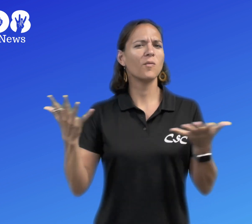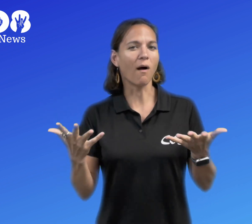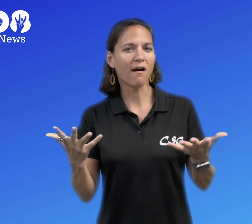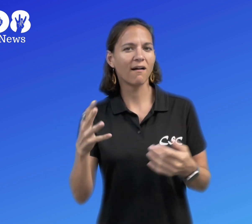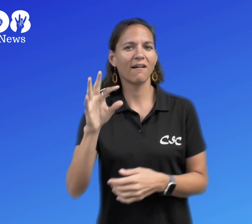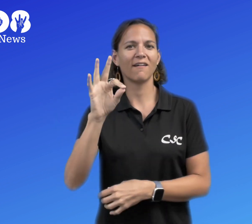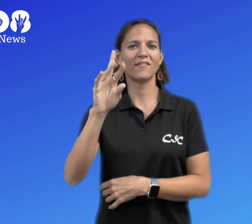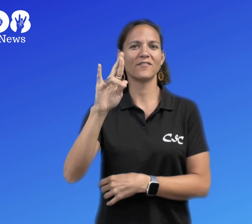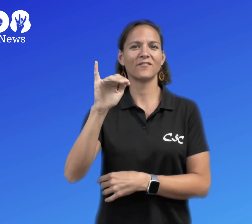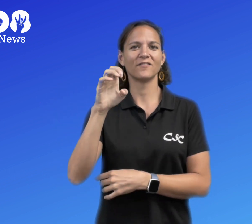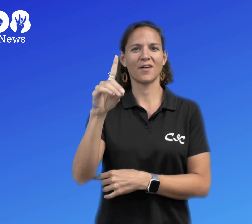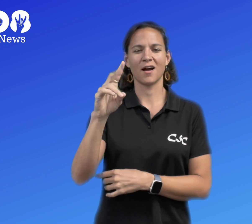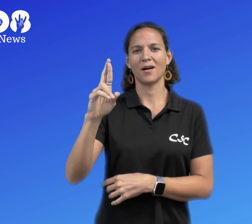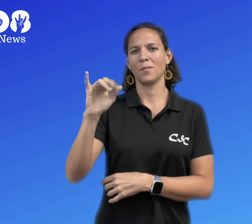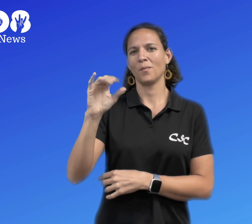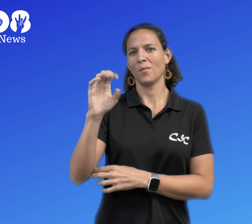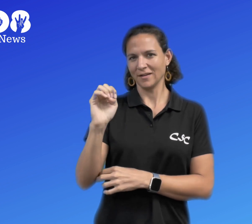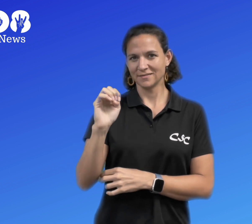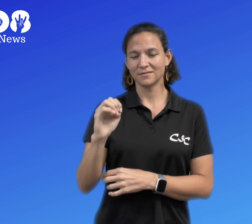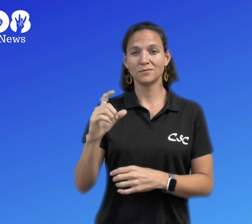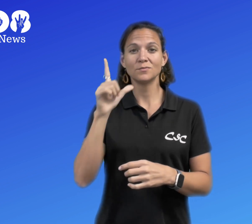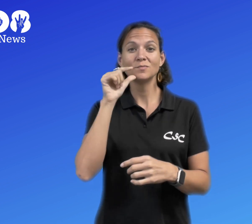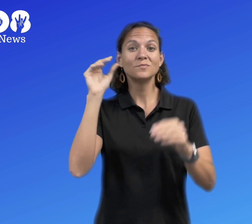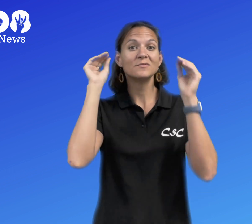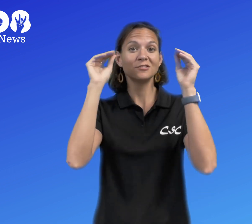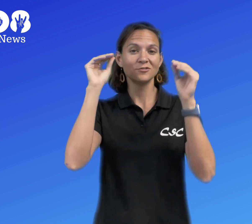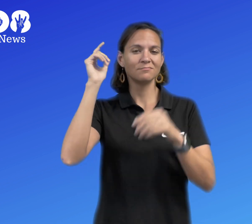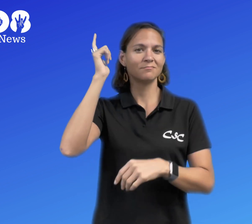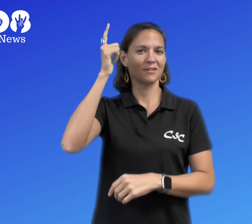Galinda will teach you how to cook Fried Rice.